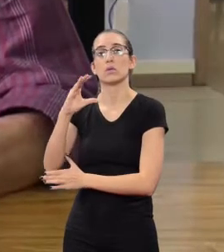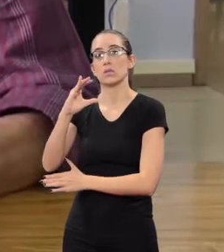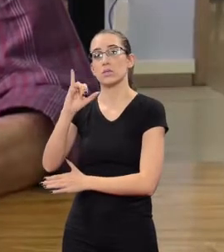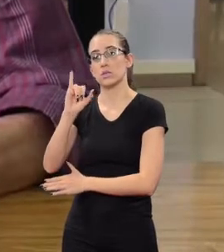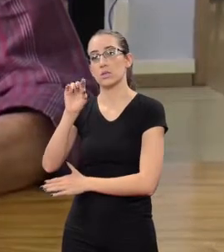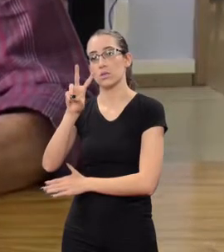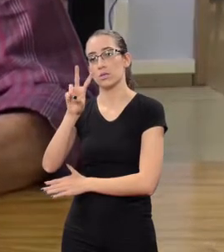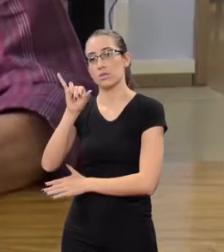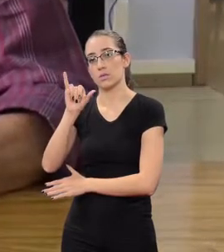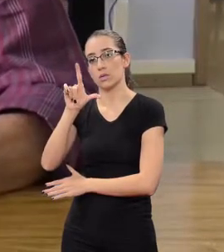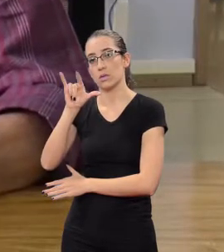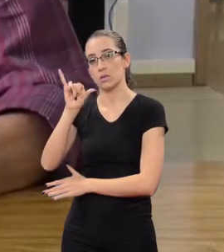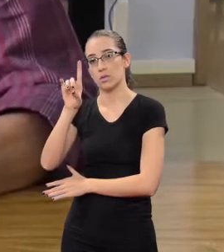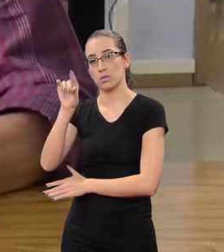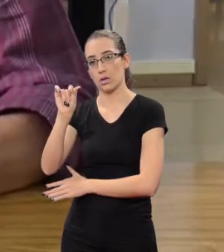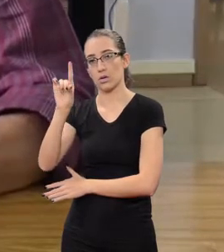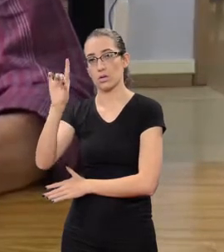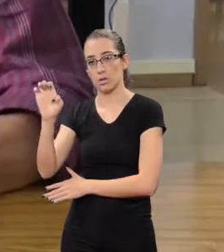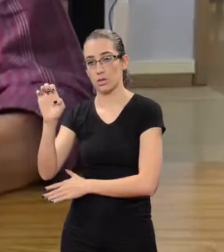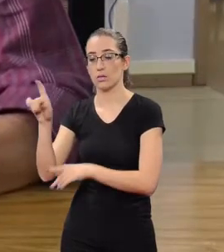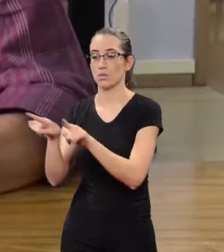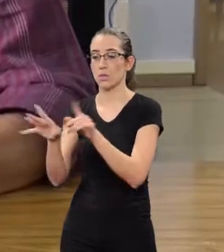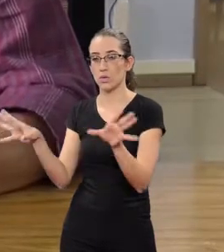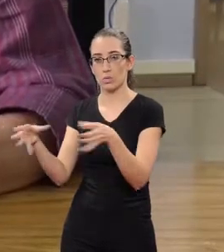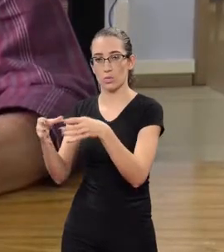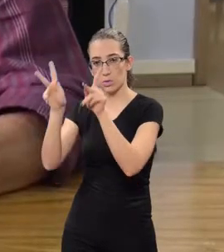civility, or civilization,